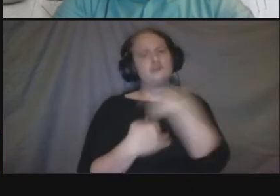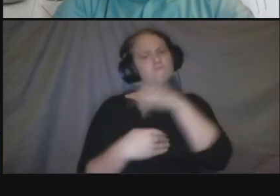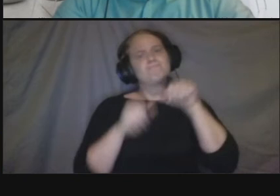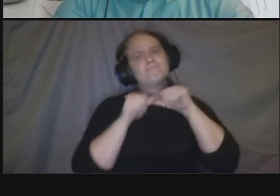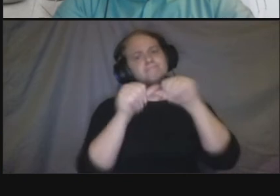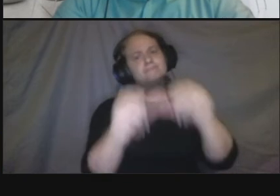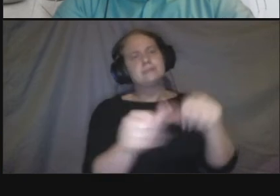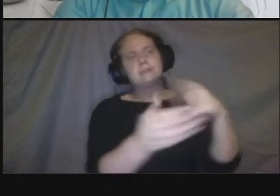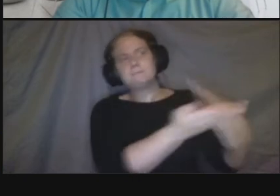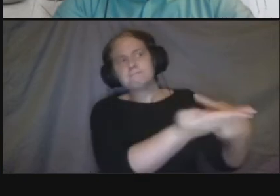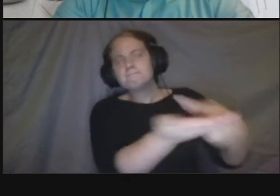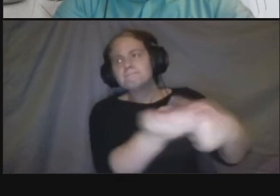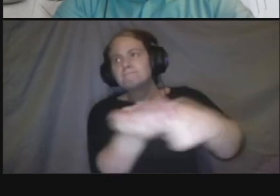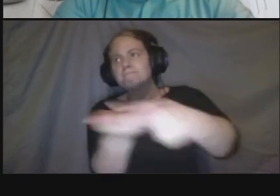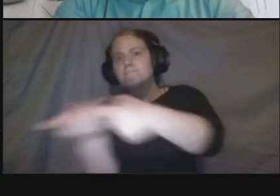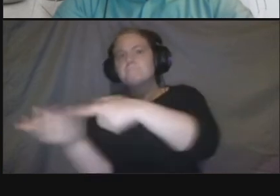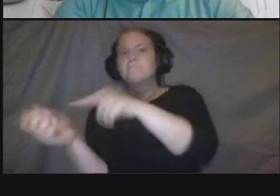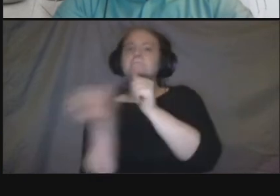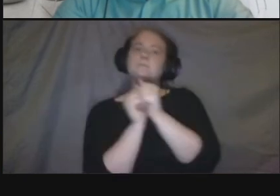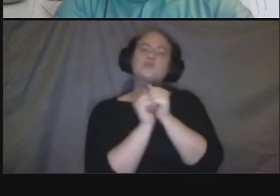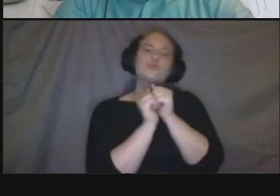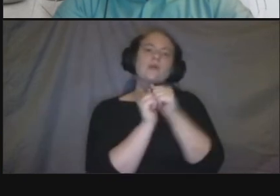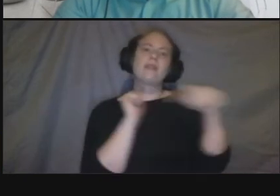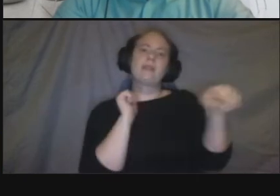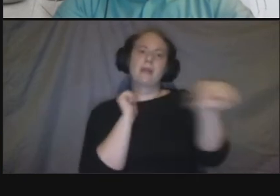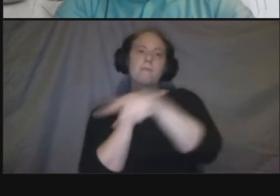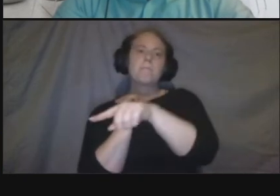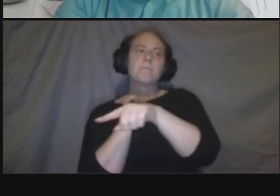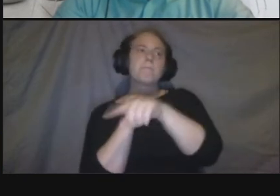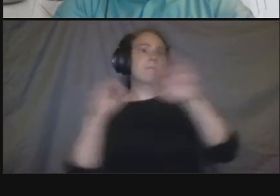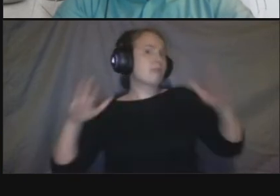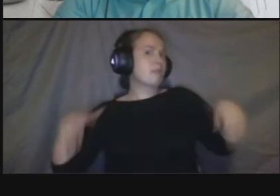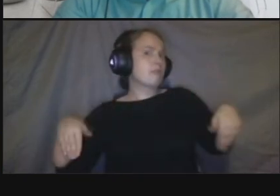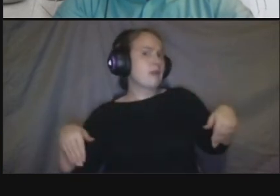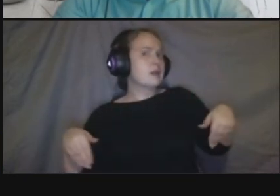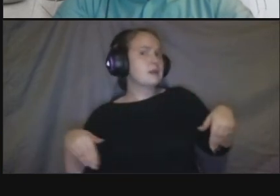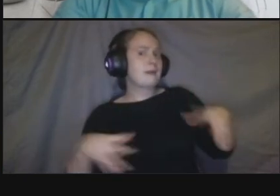comments from them yet um but i think you know now that we're kicking off the project with the public